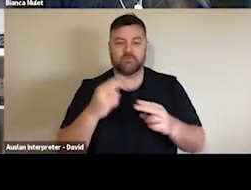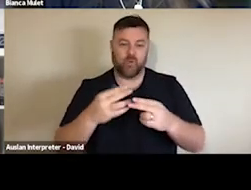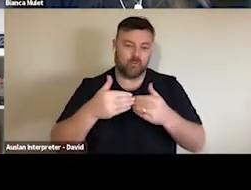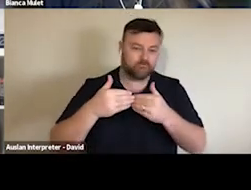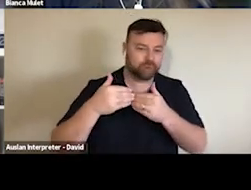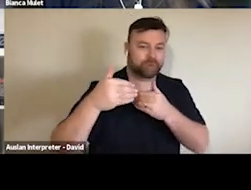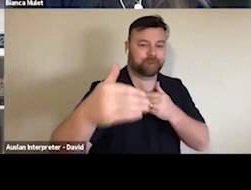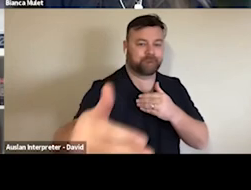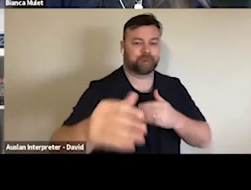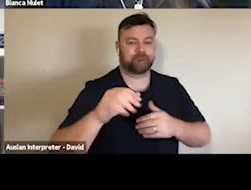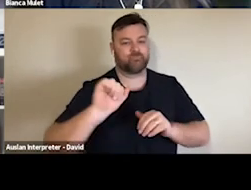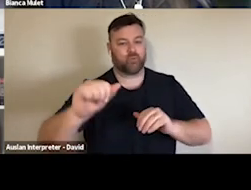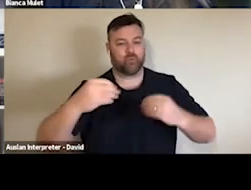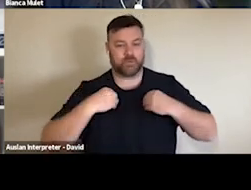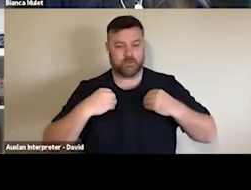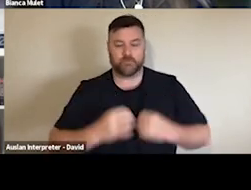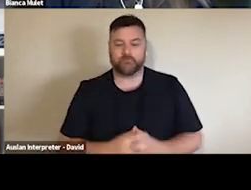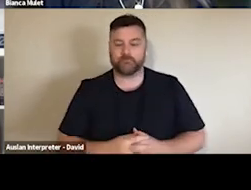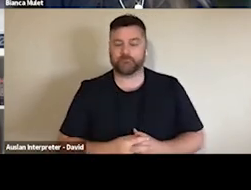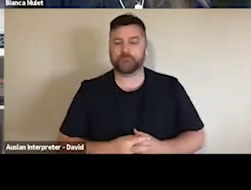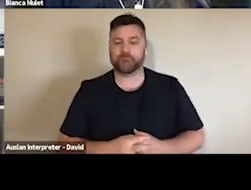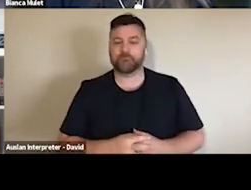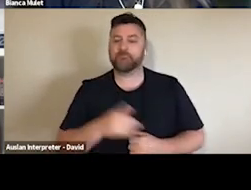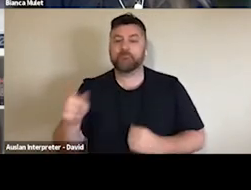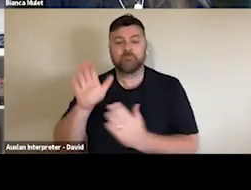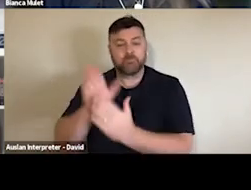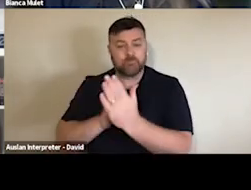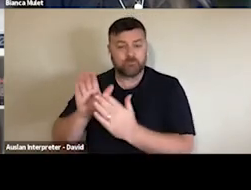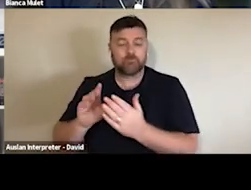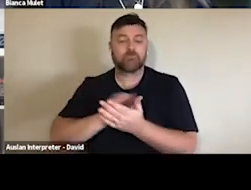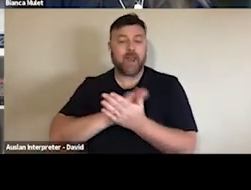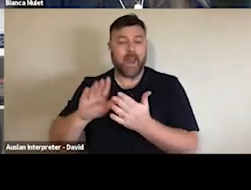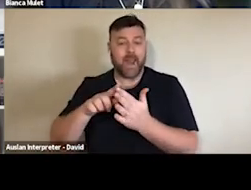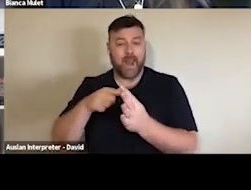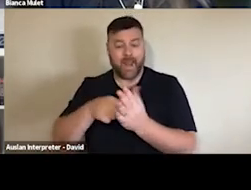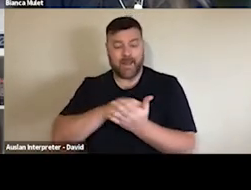So we're at a point now where we really have to figure out what is the future.